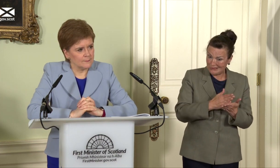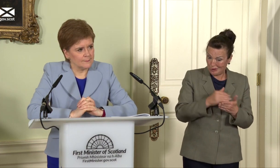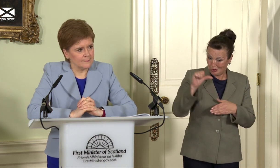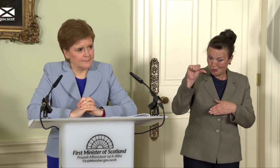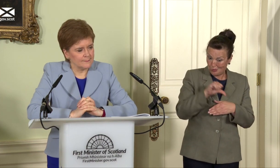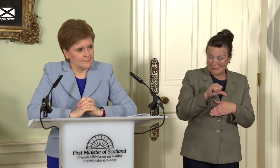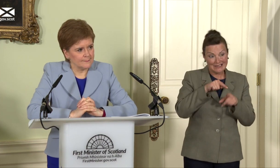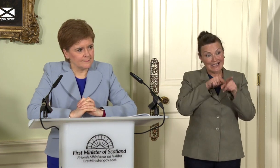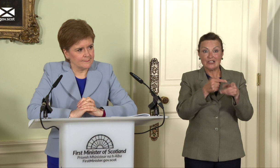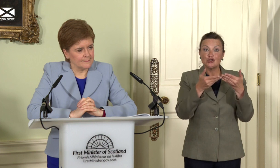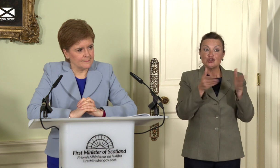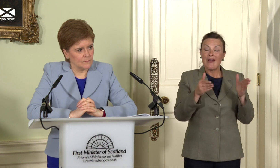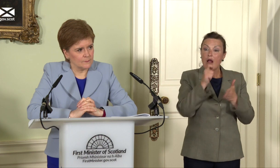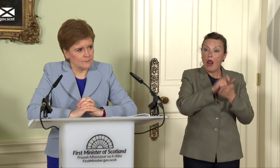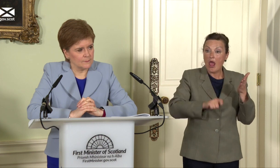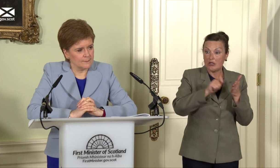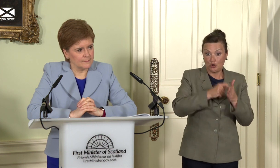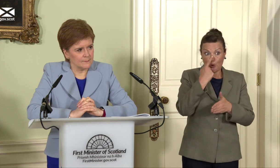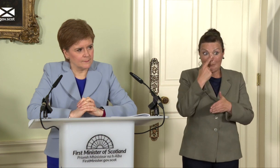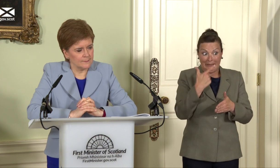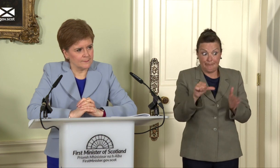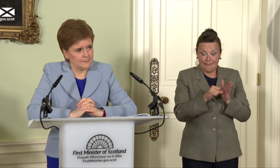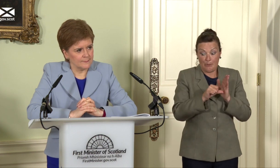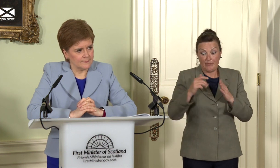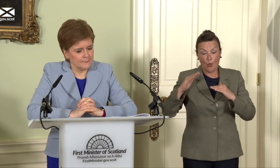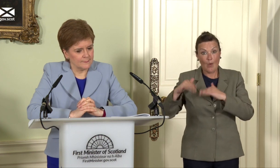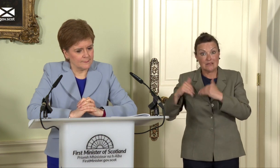have the possibility of a hung parliament and possibly doing a deal with Labour,